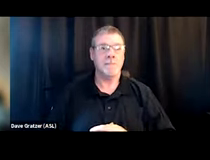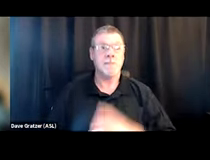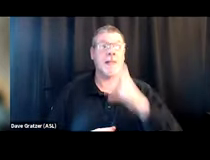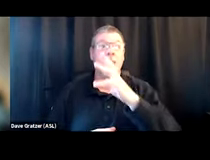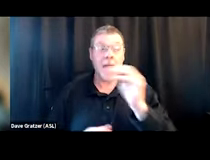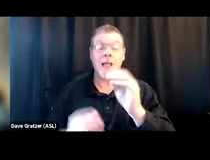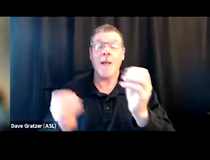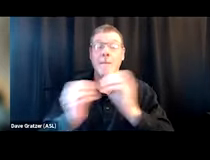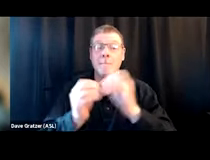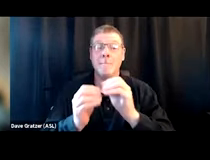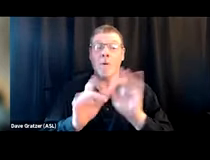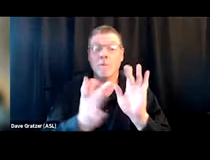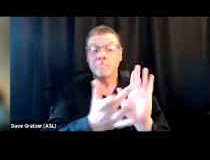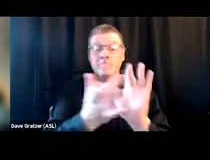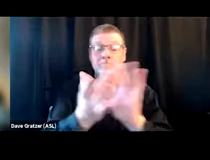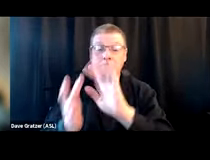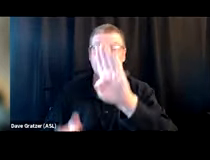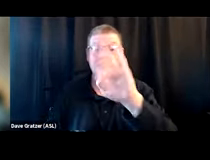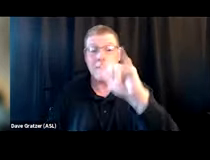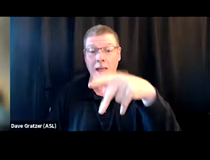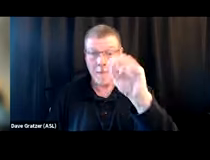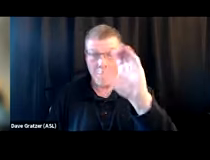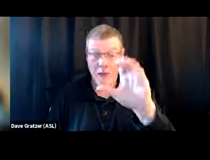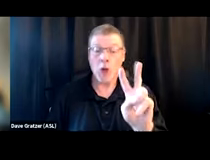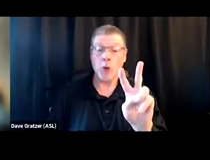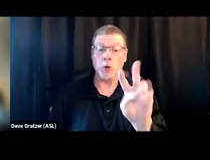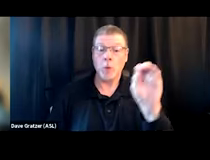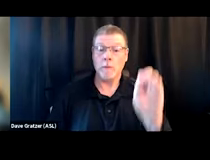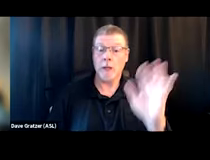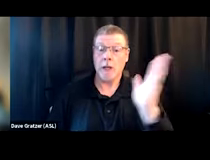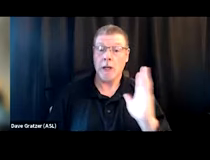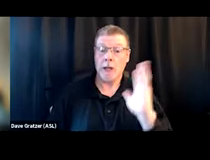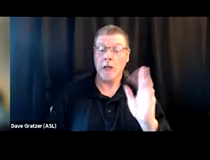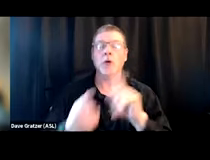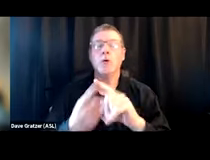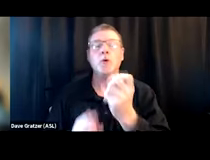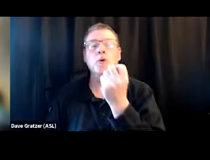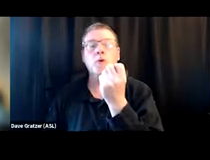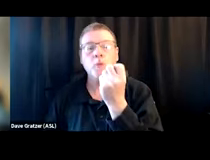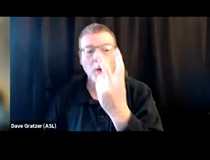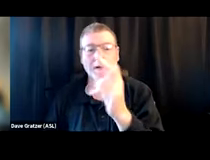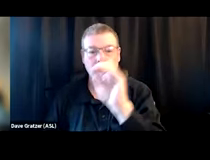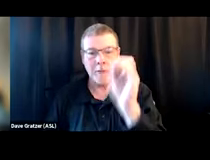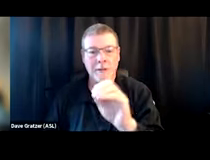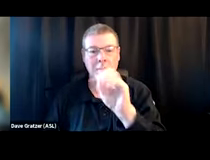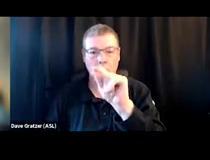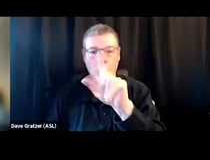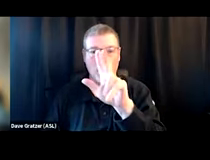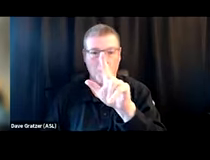increased reach of BIPOC participants from 2% in '22 to 12% in 2023. I'd like to sit with this for a moment,